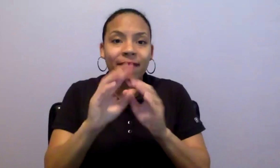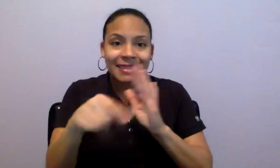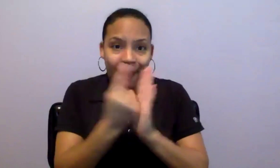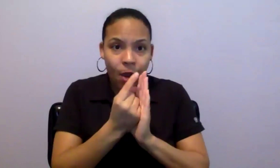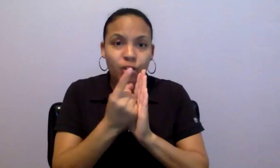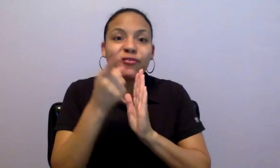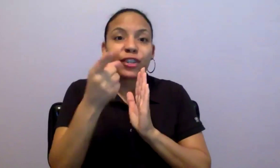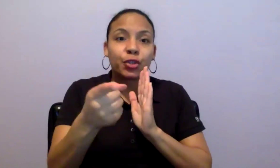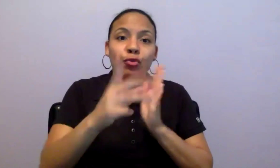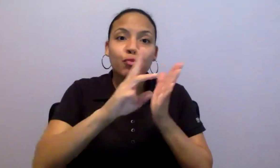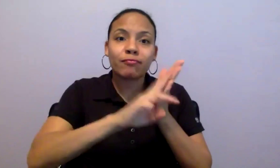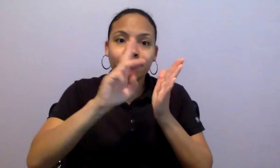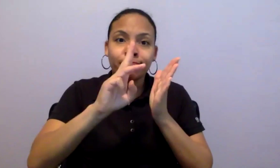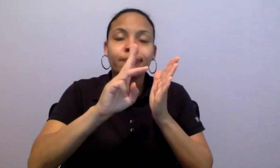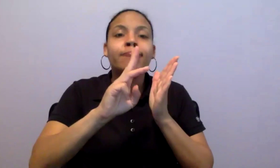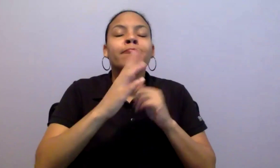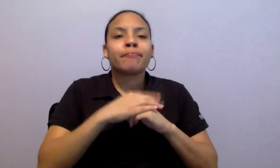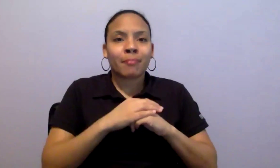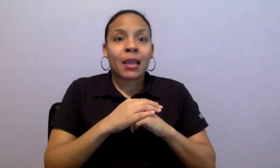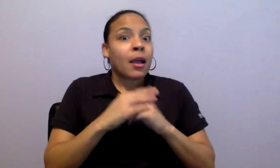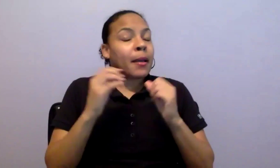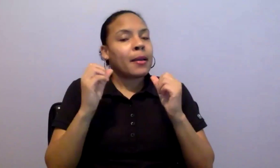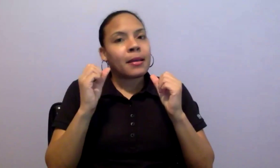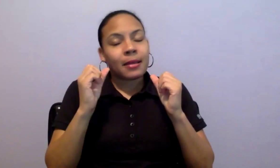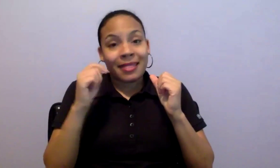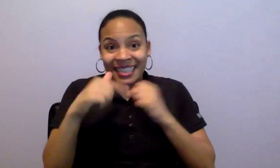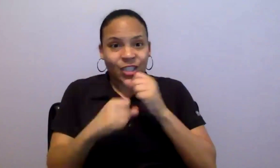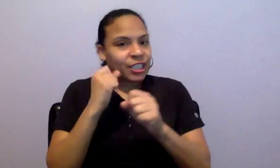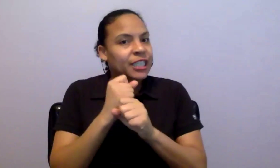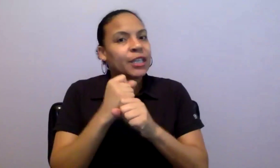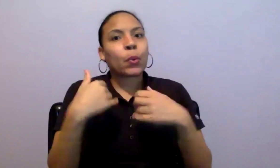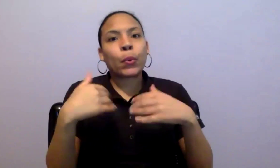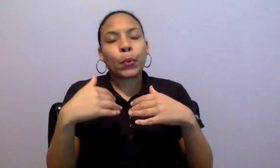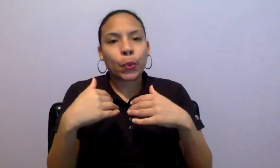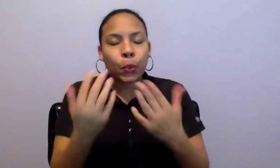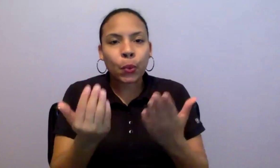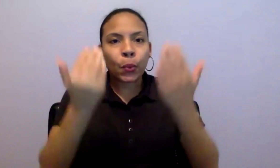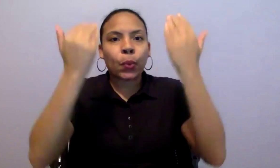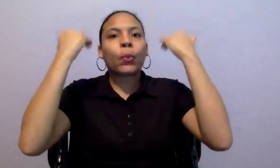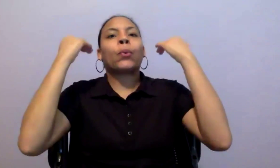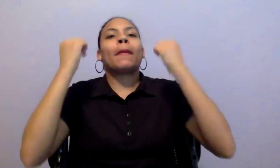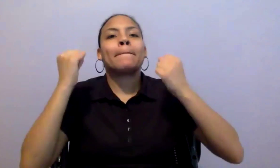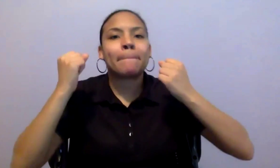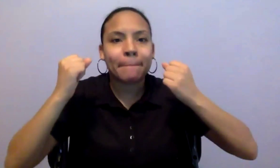volume of office hour requests we have this year, and the fact that there are two of us and more